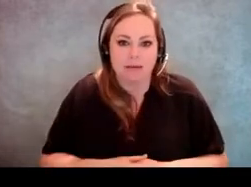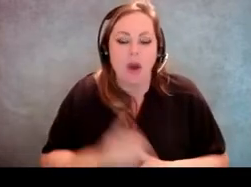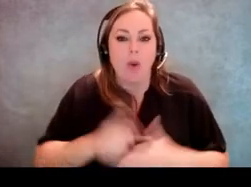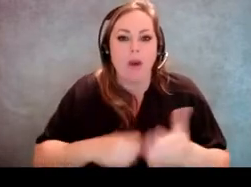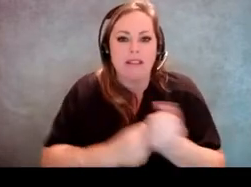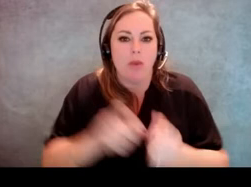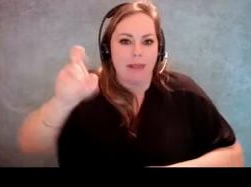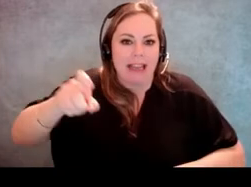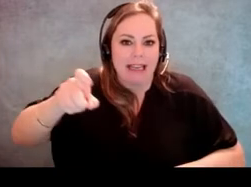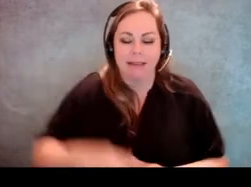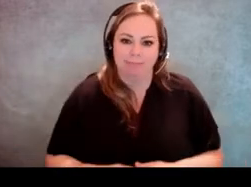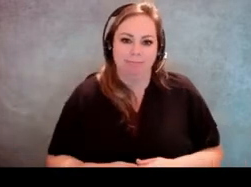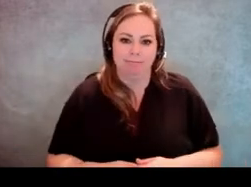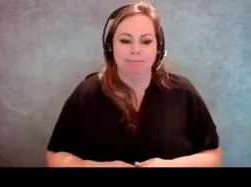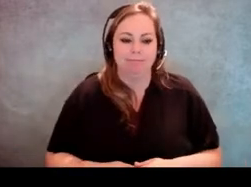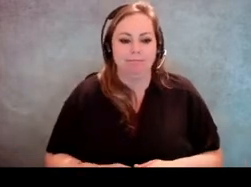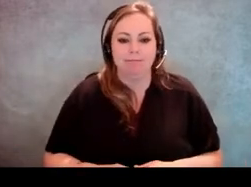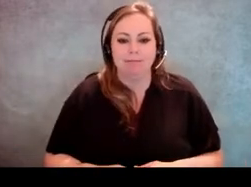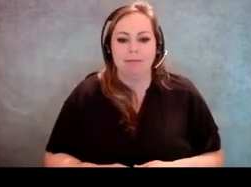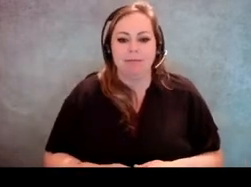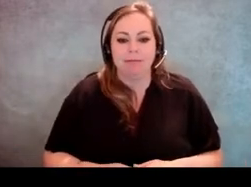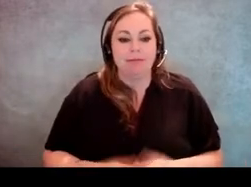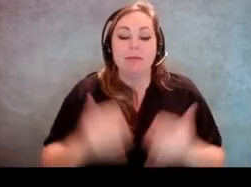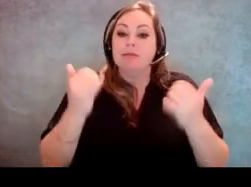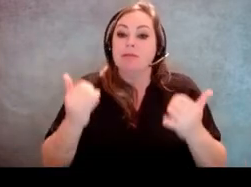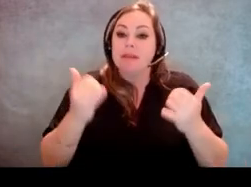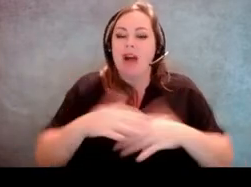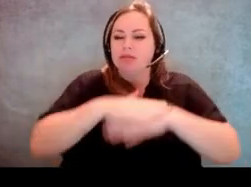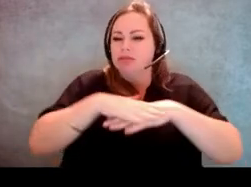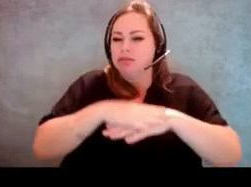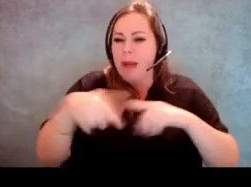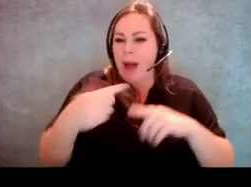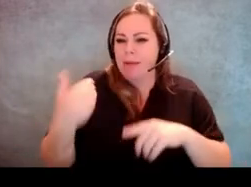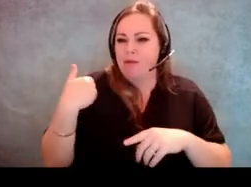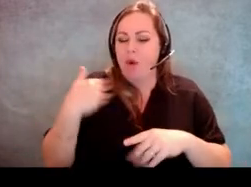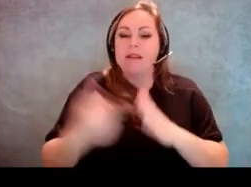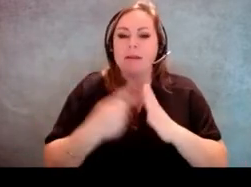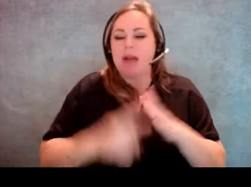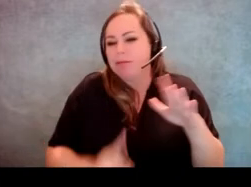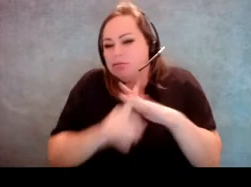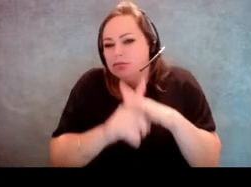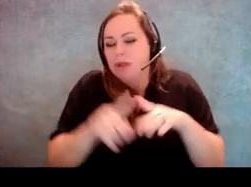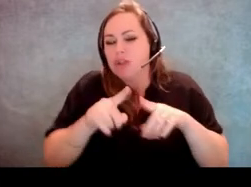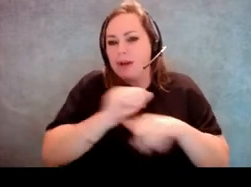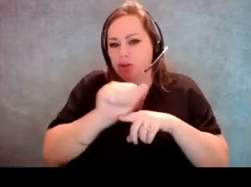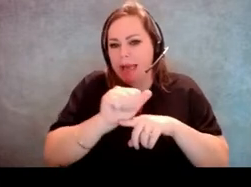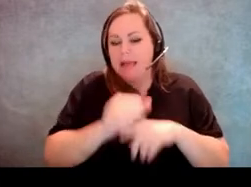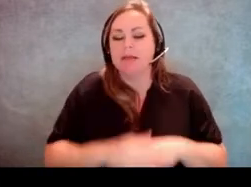[Molly Broadway] Yeah, just some, you know, we kind of touched a little bit on this. Sometimes this comes up in trainings that we've done